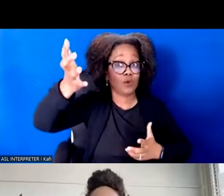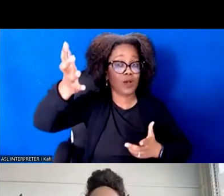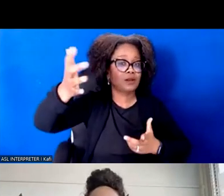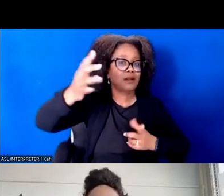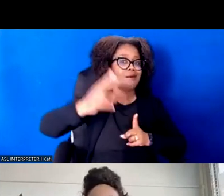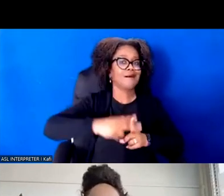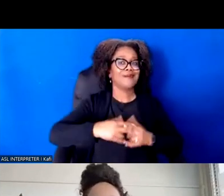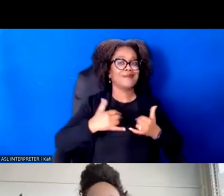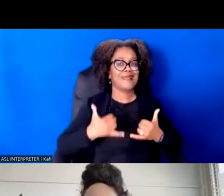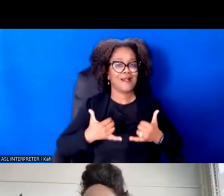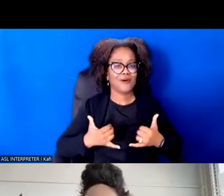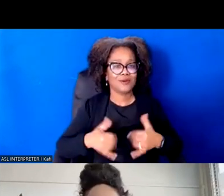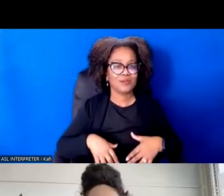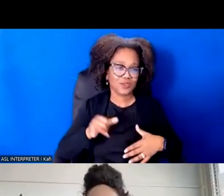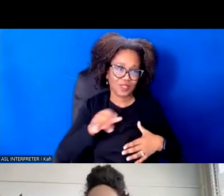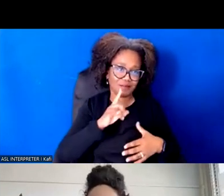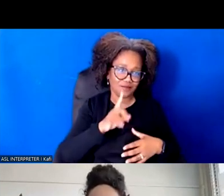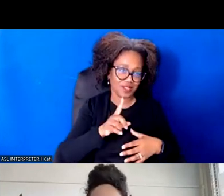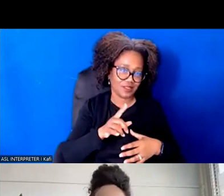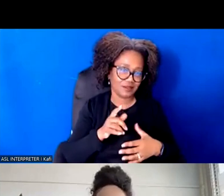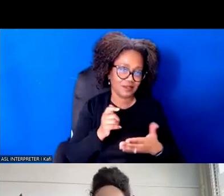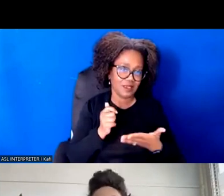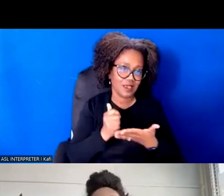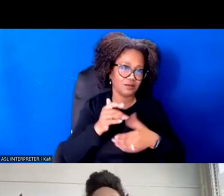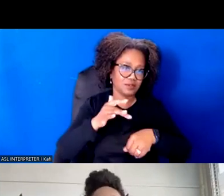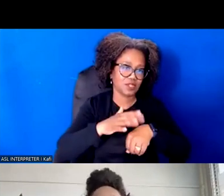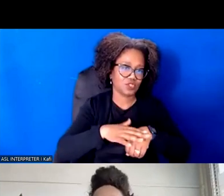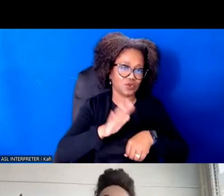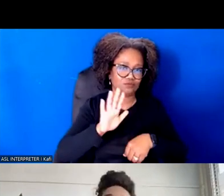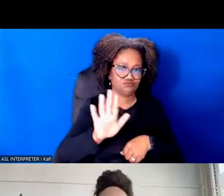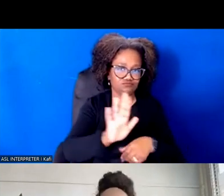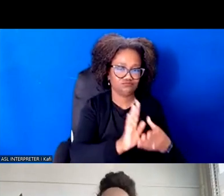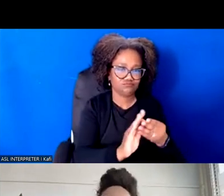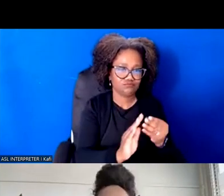And so just saying that plug, too, to bring folks who are new to come back to our next